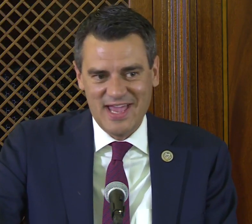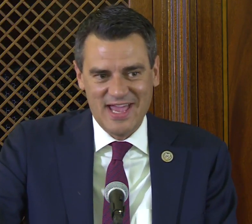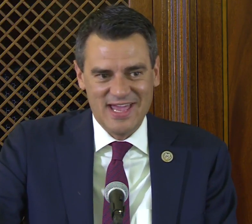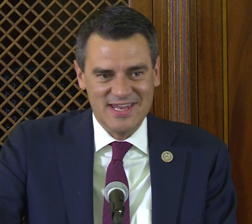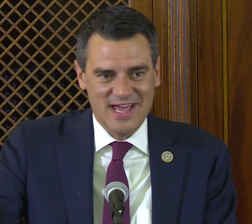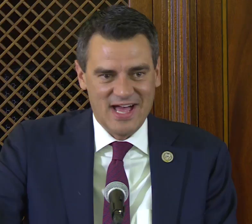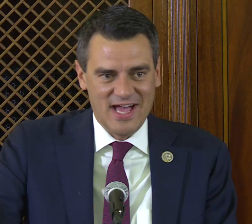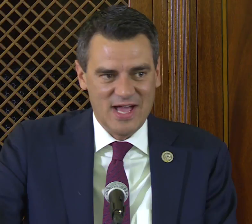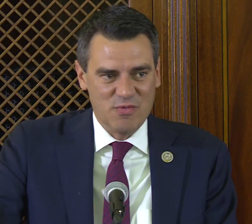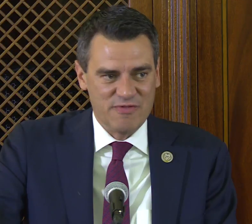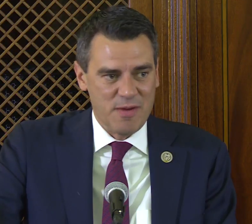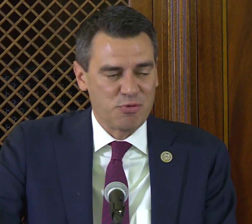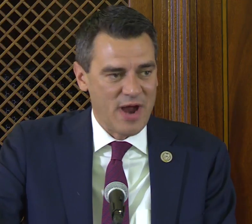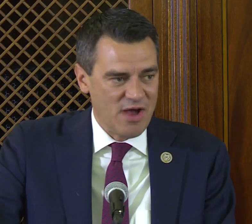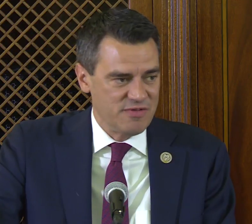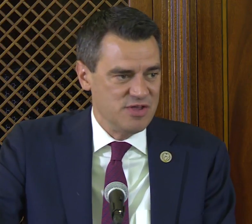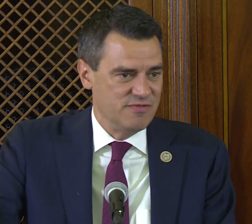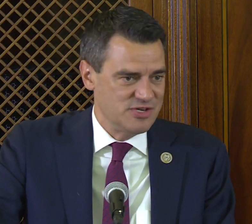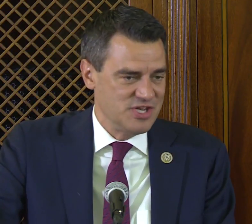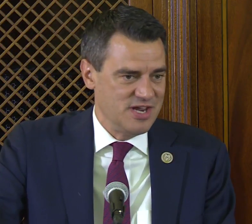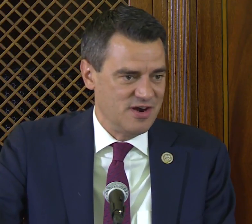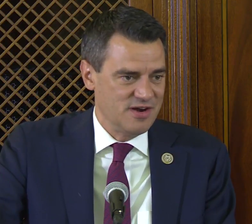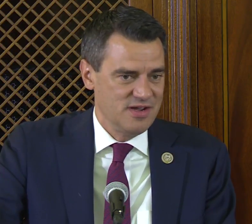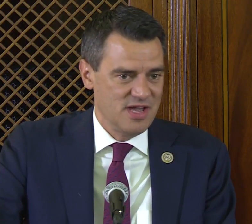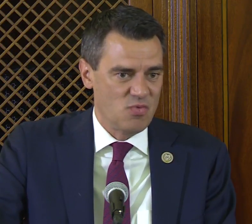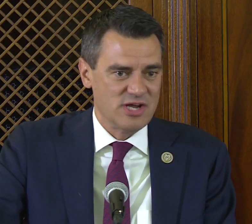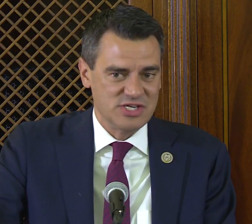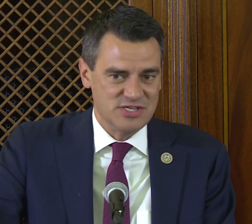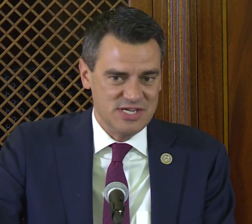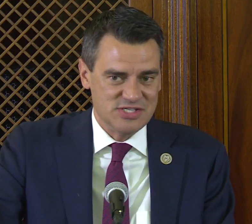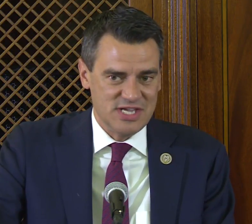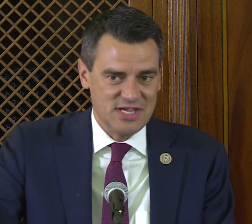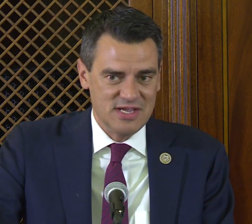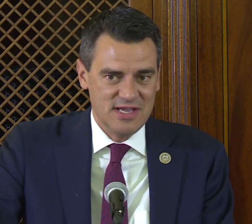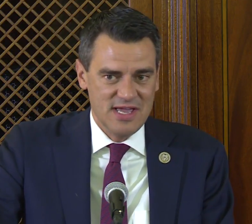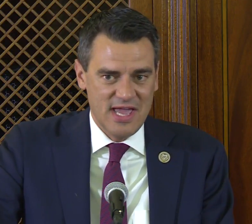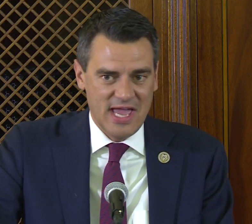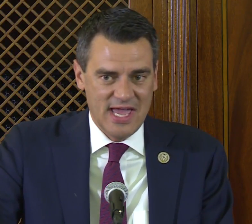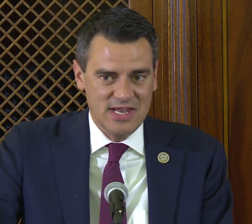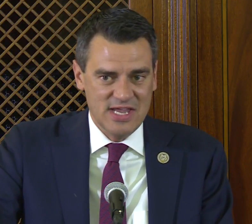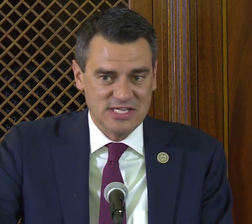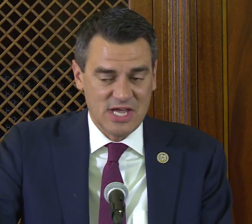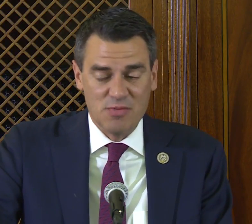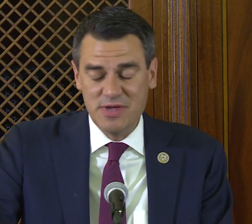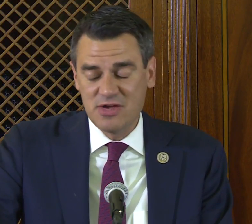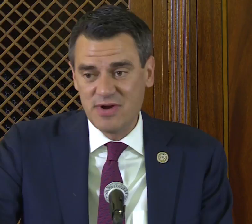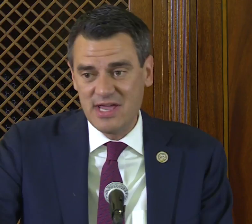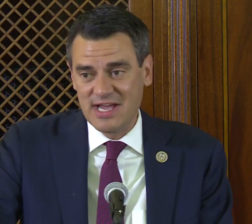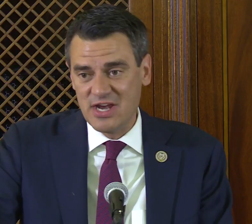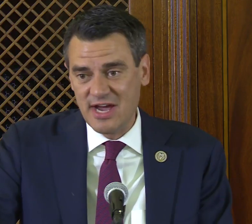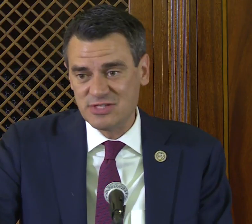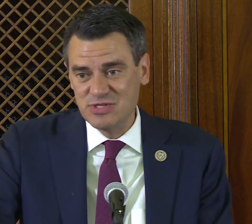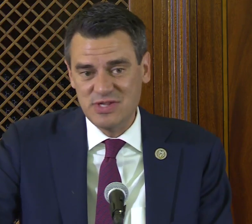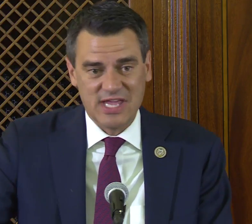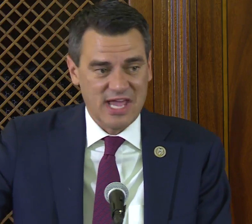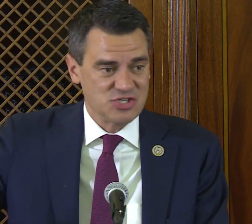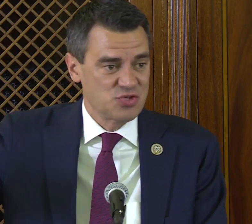and we're very proud of the university here in Washington, DC, and it's helped me create a connection between the Kansas School